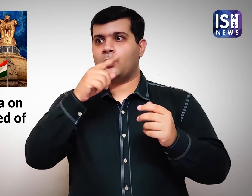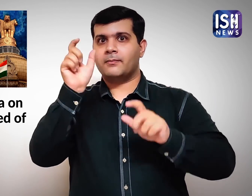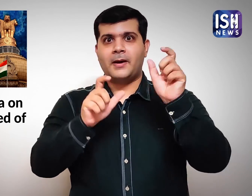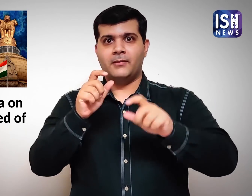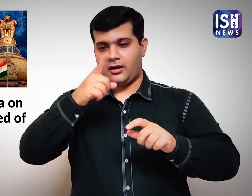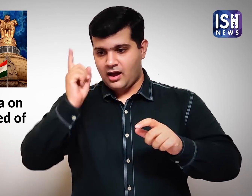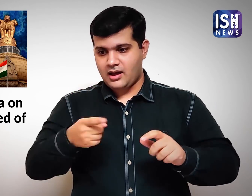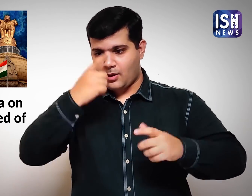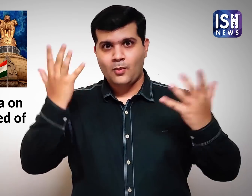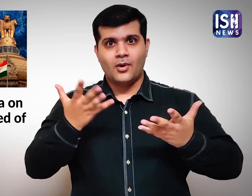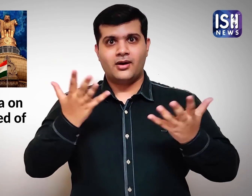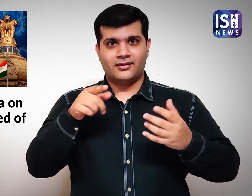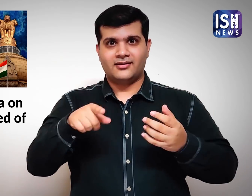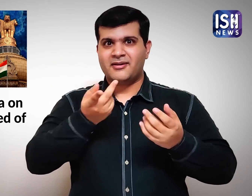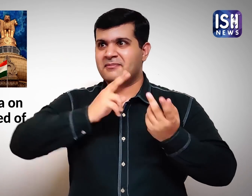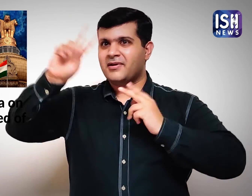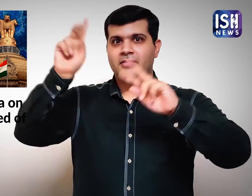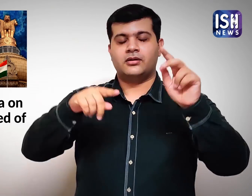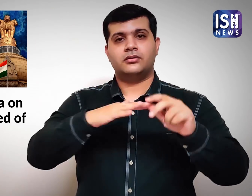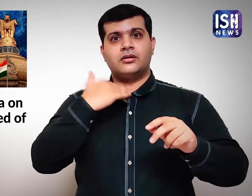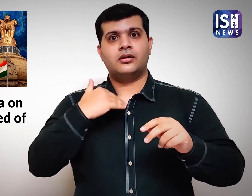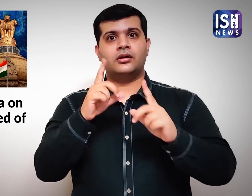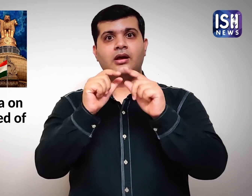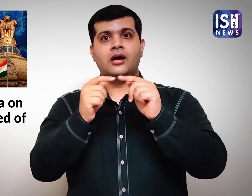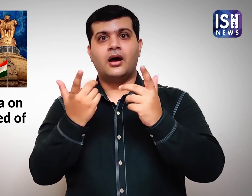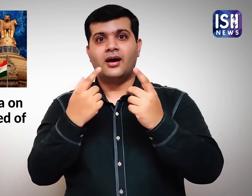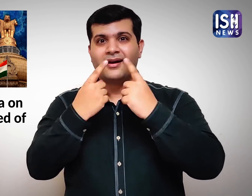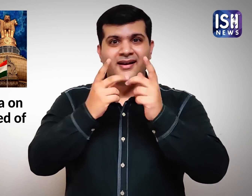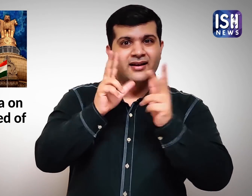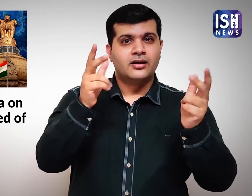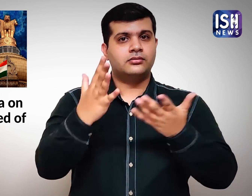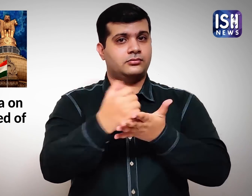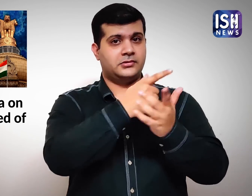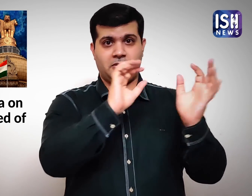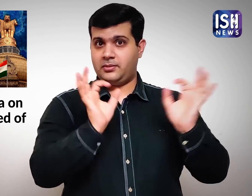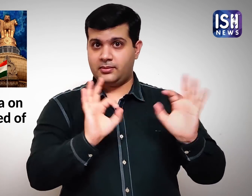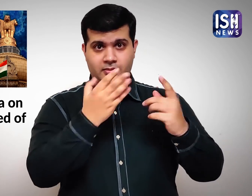it does not have data about the number migrants who died while walking to their homes.